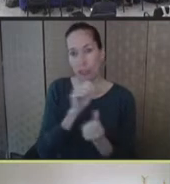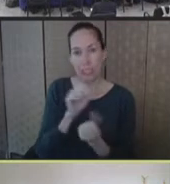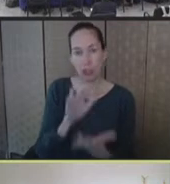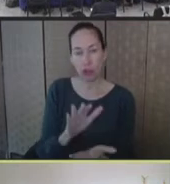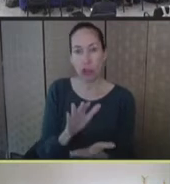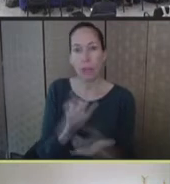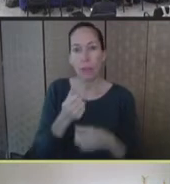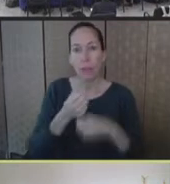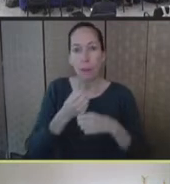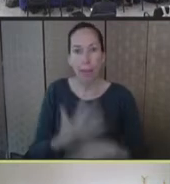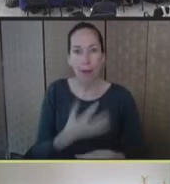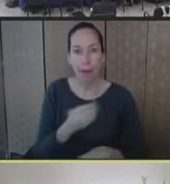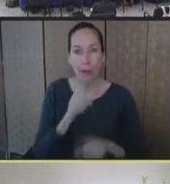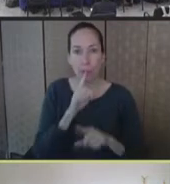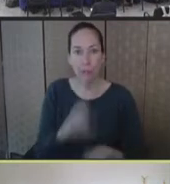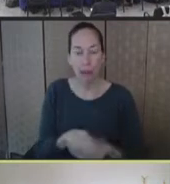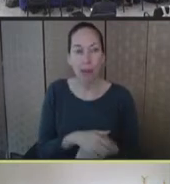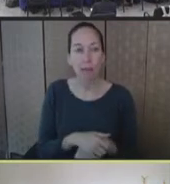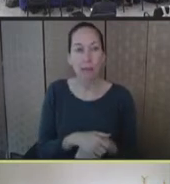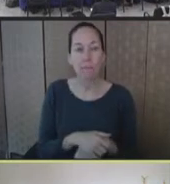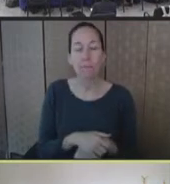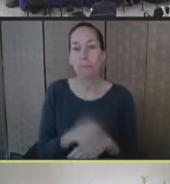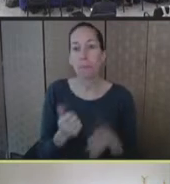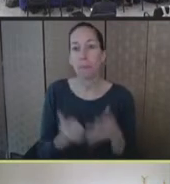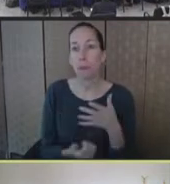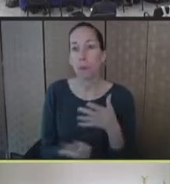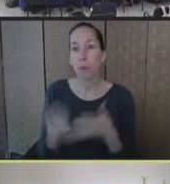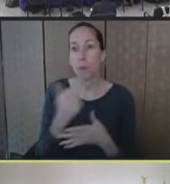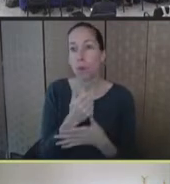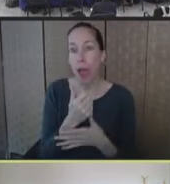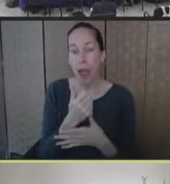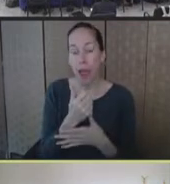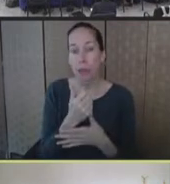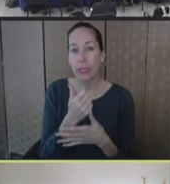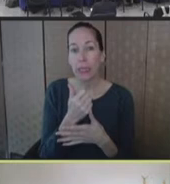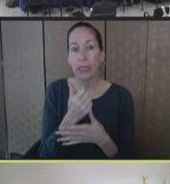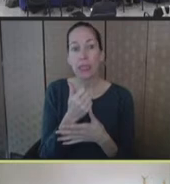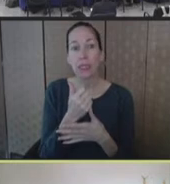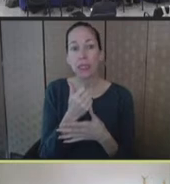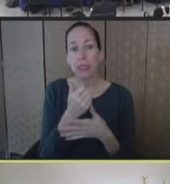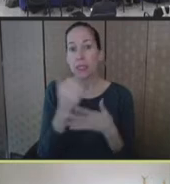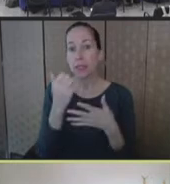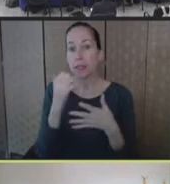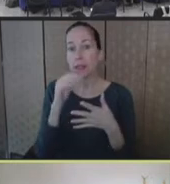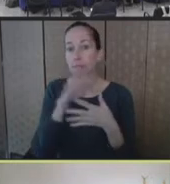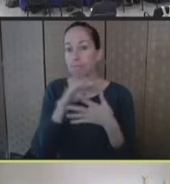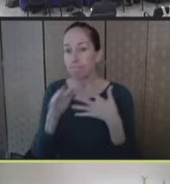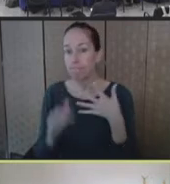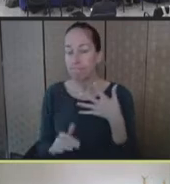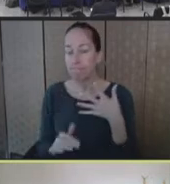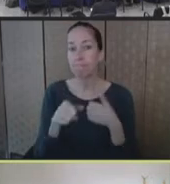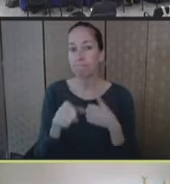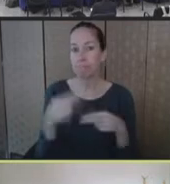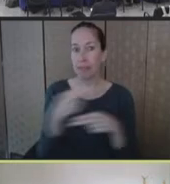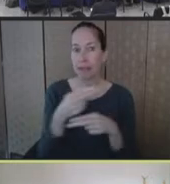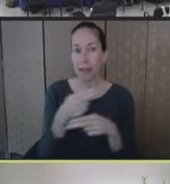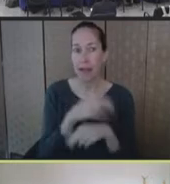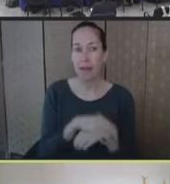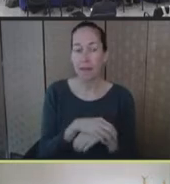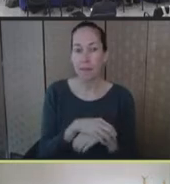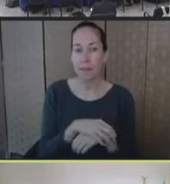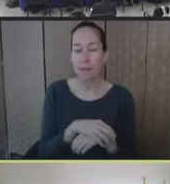The priorities, as laid out by ASPR, extend the capabilities to respond well,